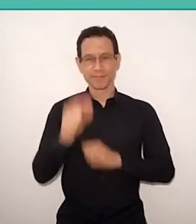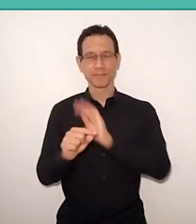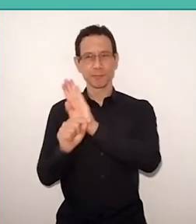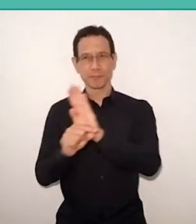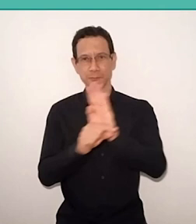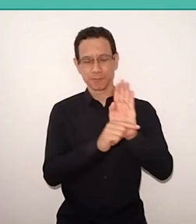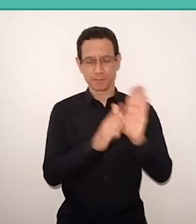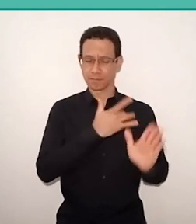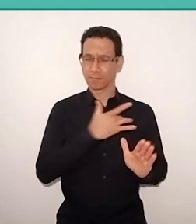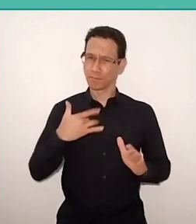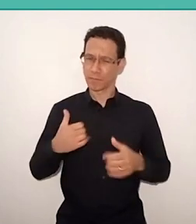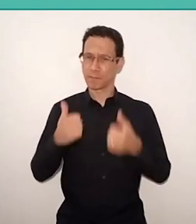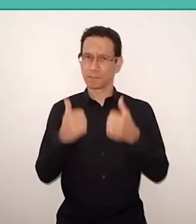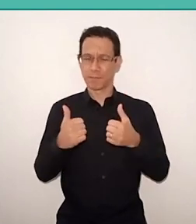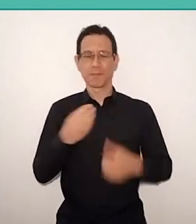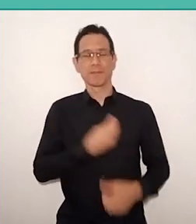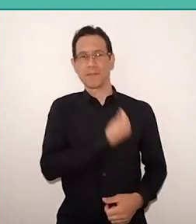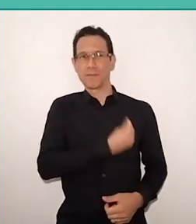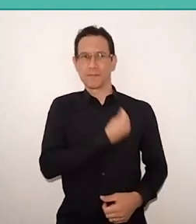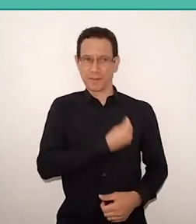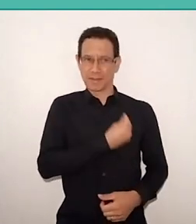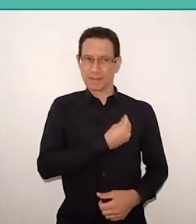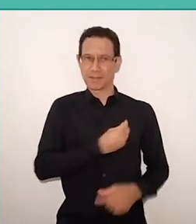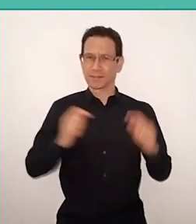for a life that is intended best for everyone.